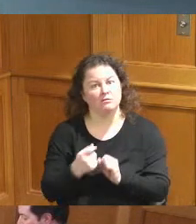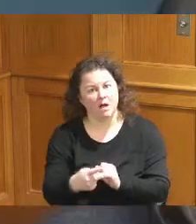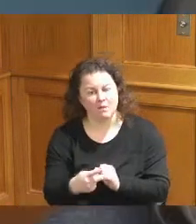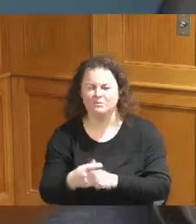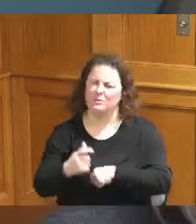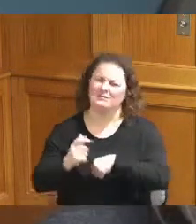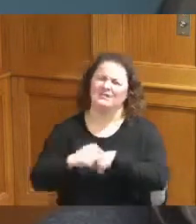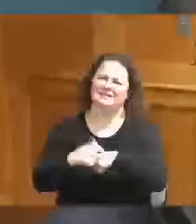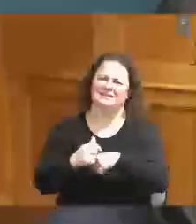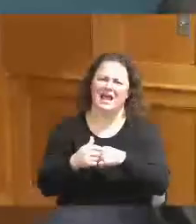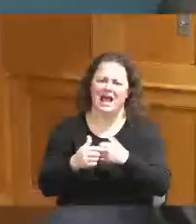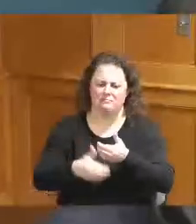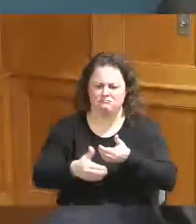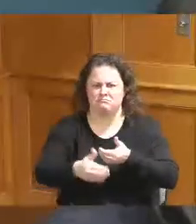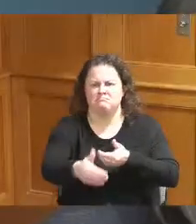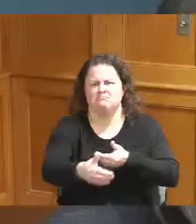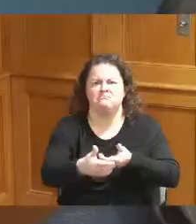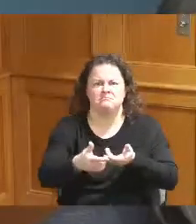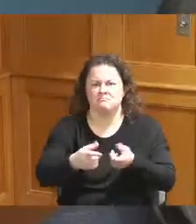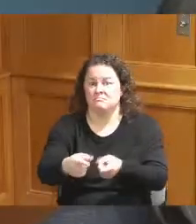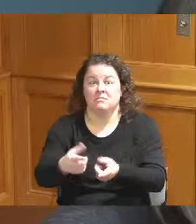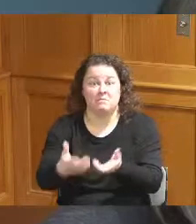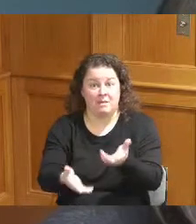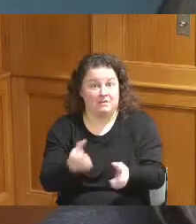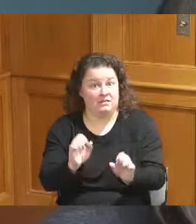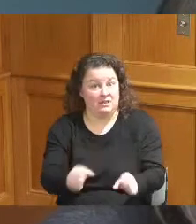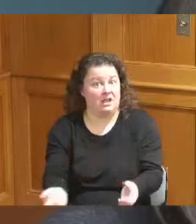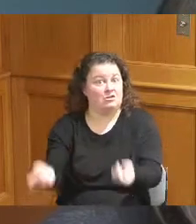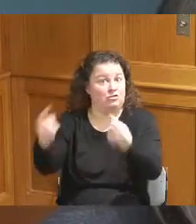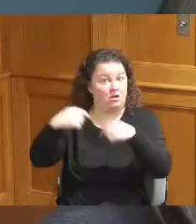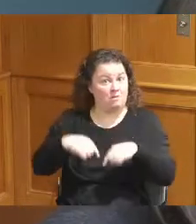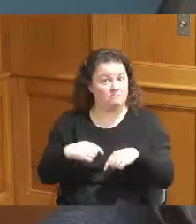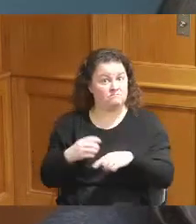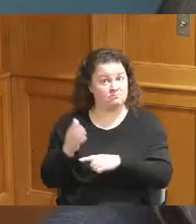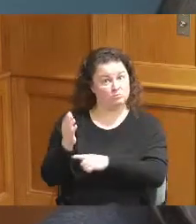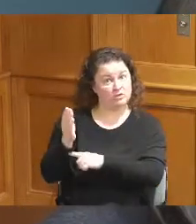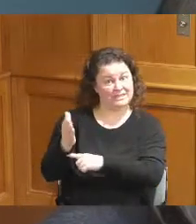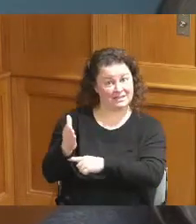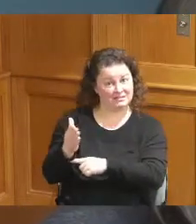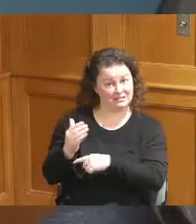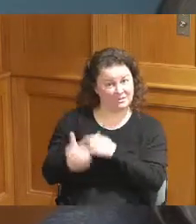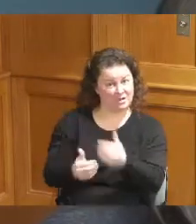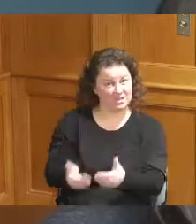them come in and maybe present what that process is I know they're still trying to get he could get